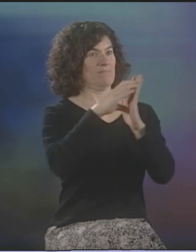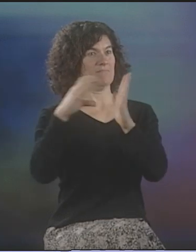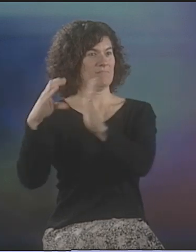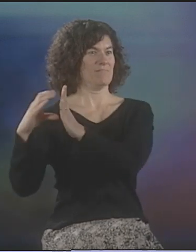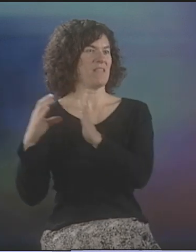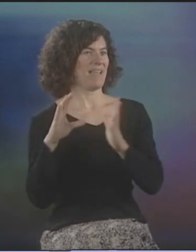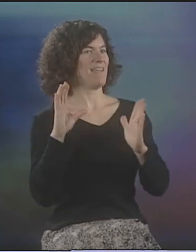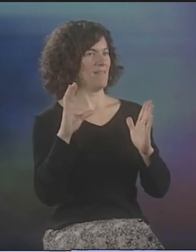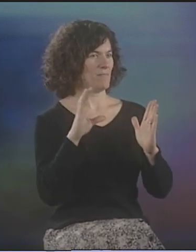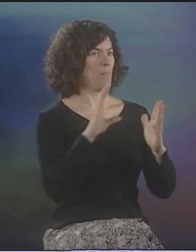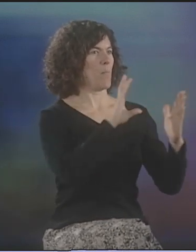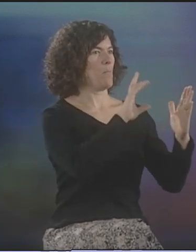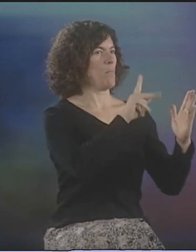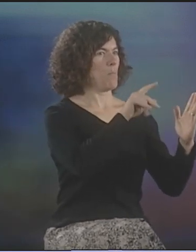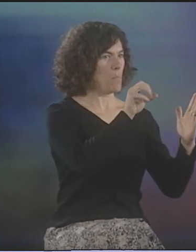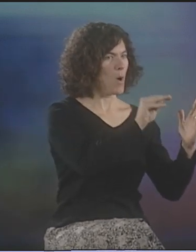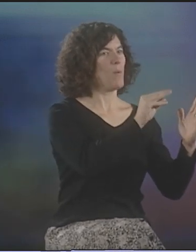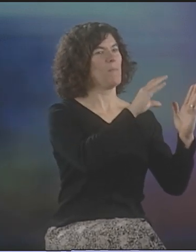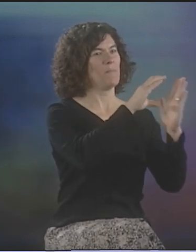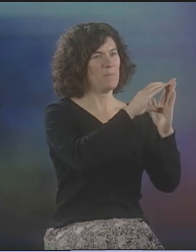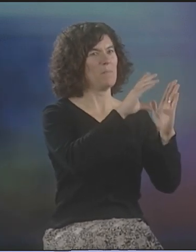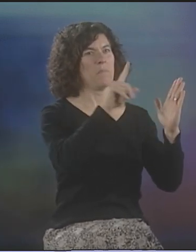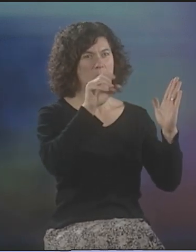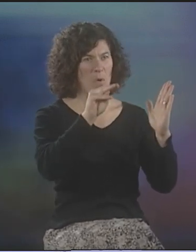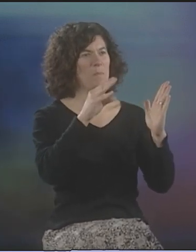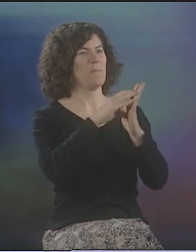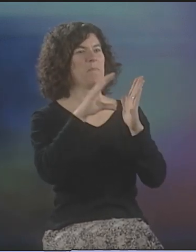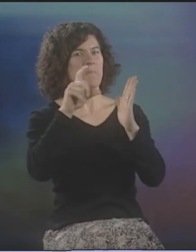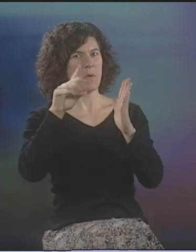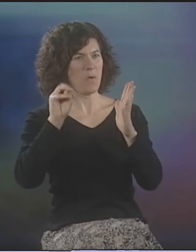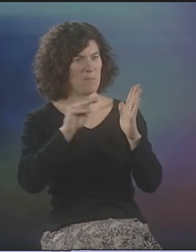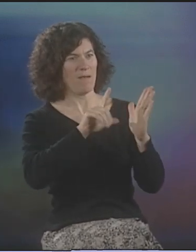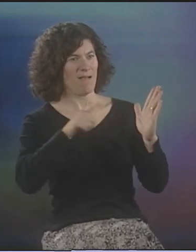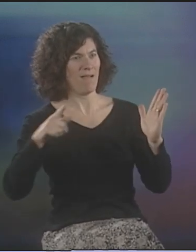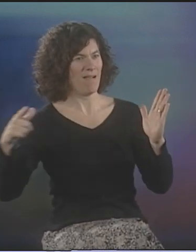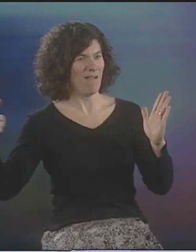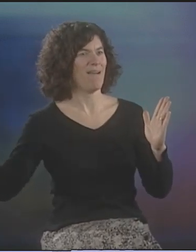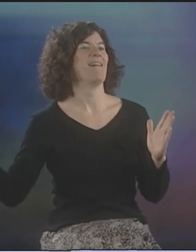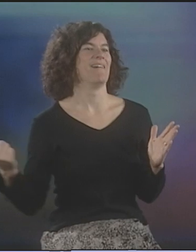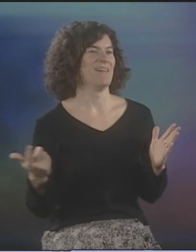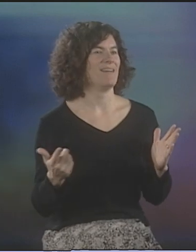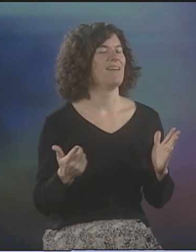INTERSPERSED BETWEEN THE OTHER DRAMATIC ACTION ON THE STAGE.